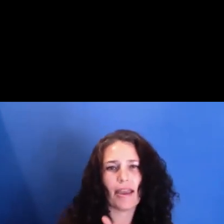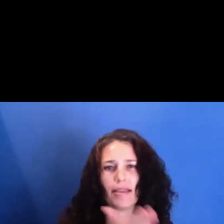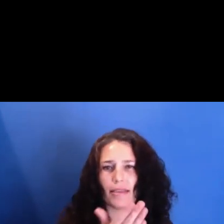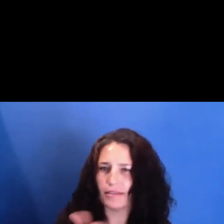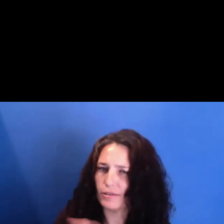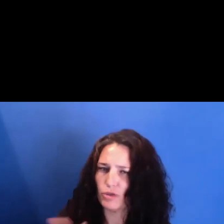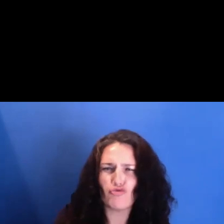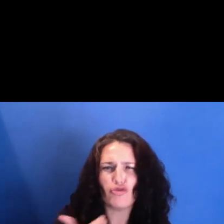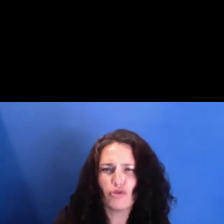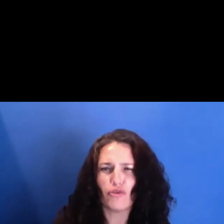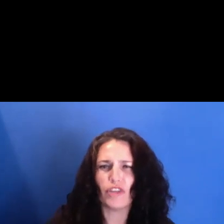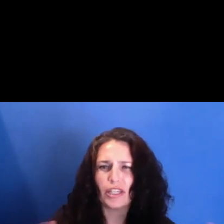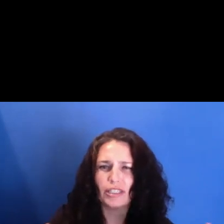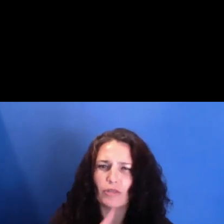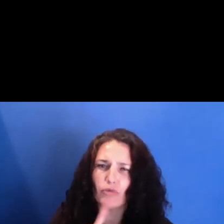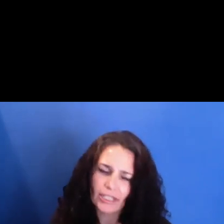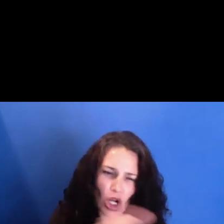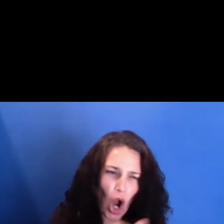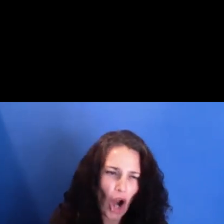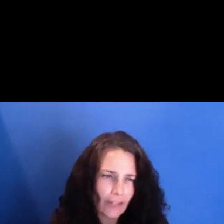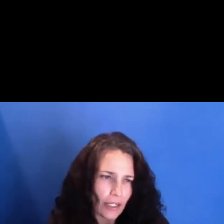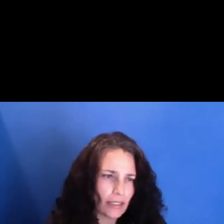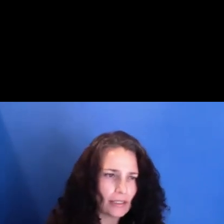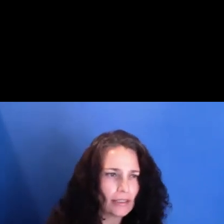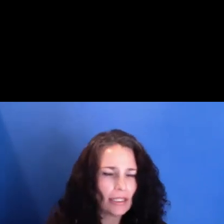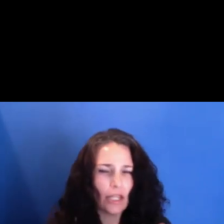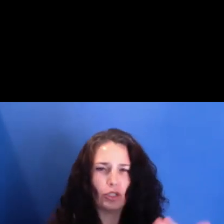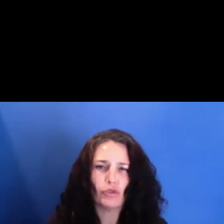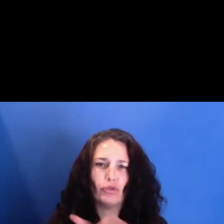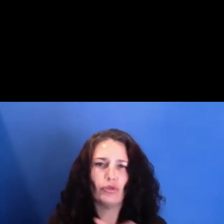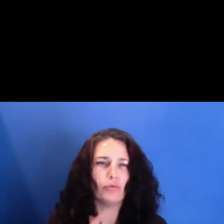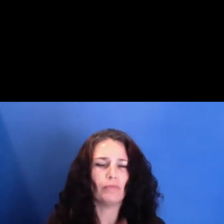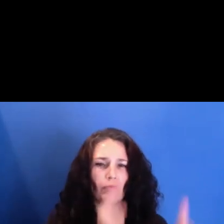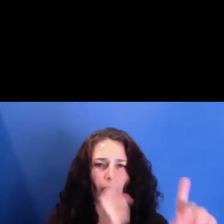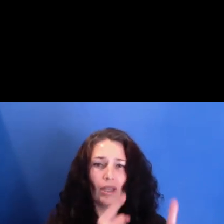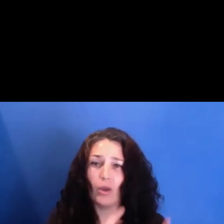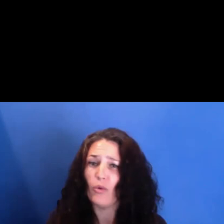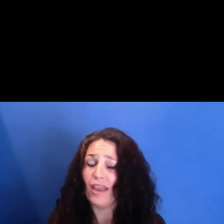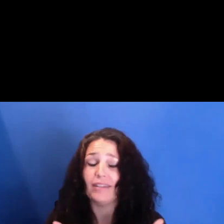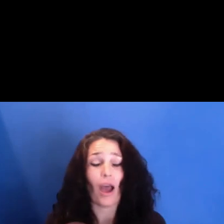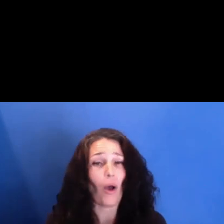For many filmmakers, for myself, this is a sankofa moment.